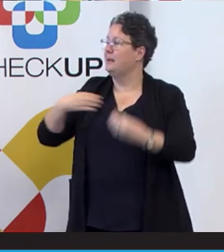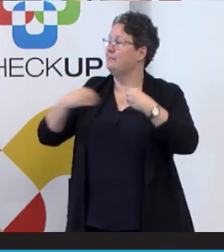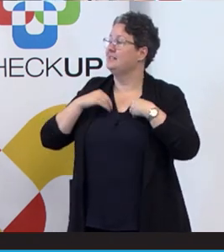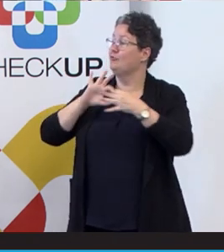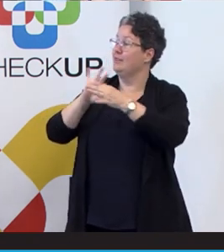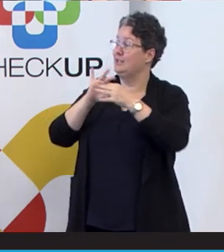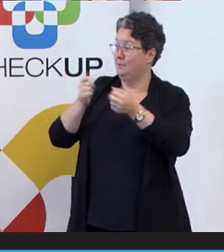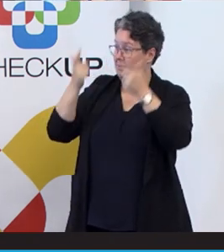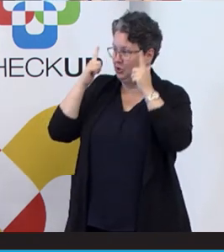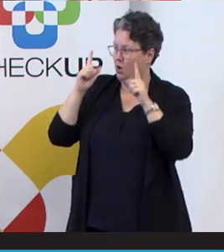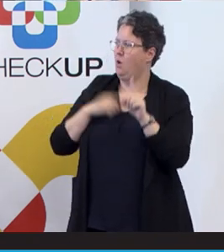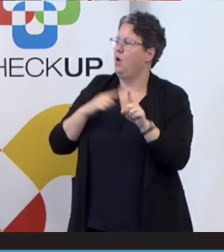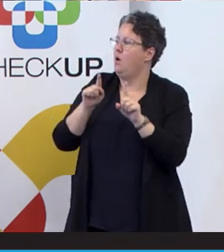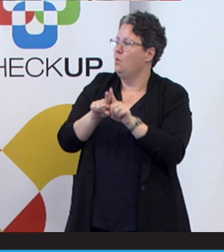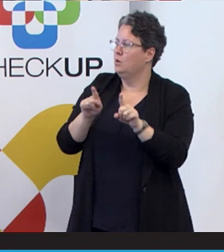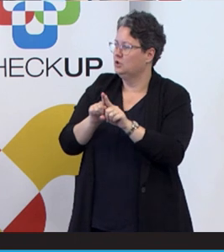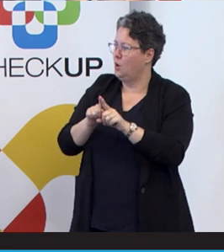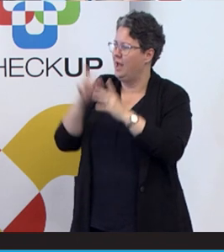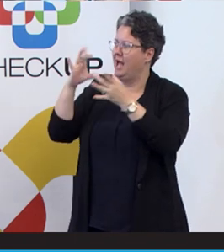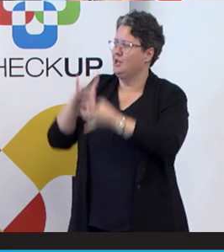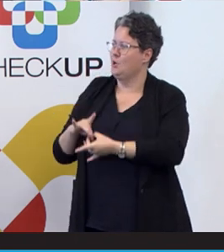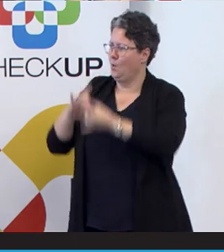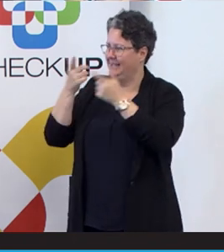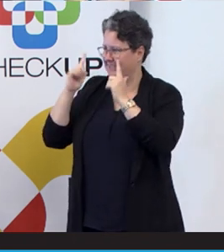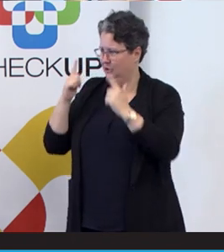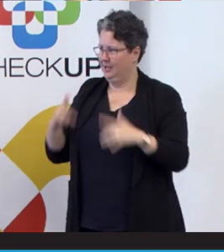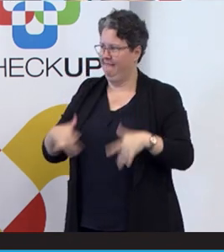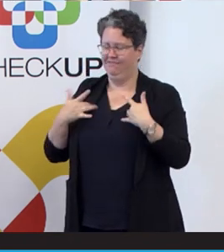I also twilight as a yoga teacher and the feeling of the room is gratitude. And I just